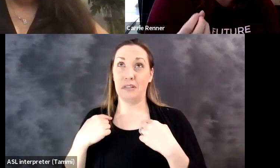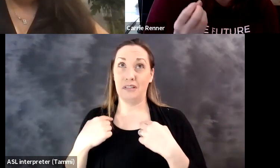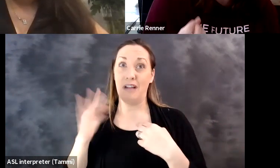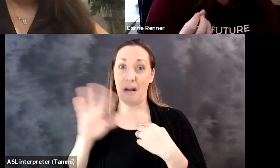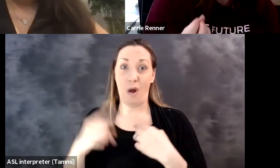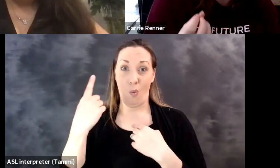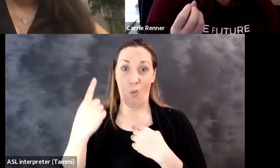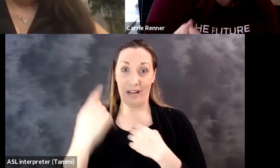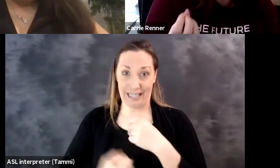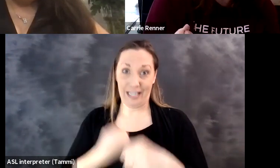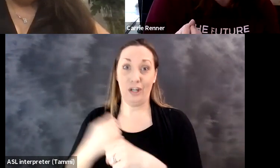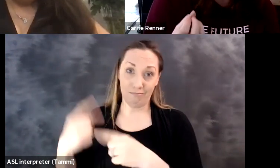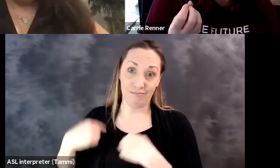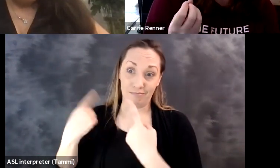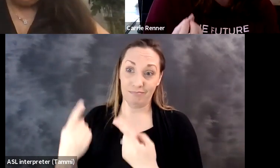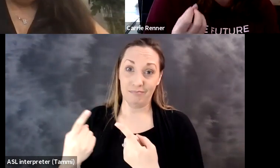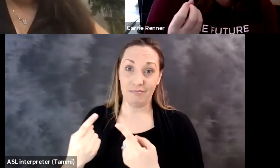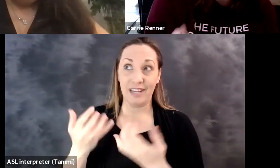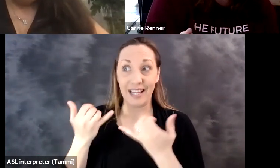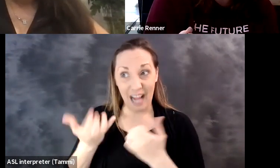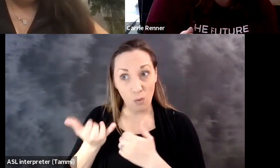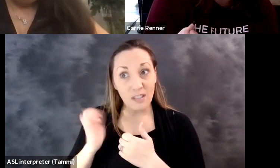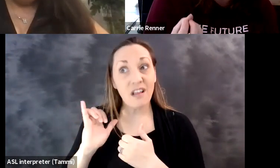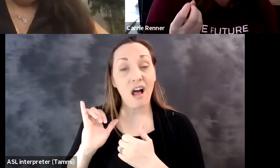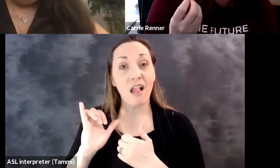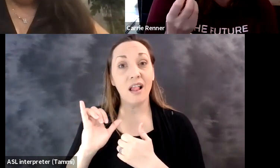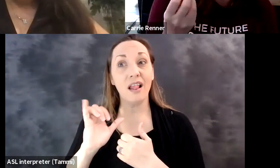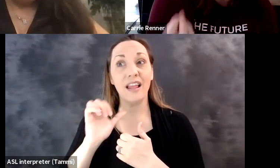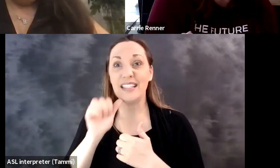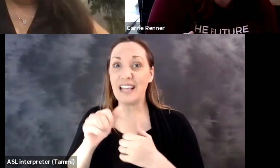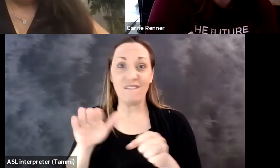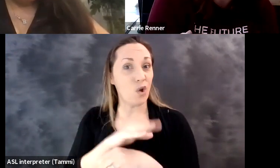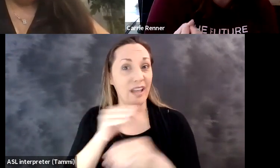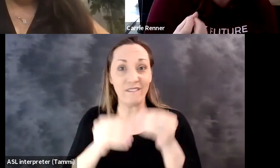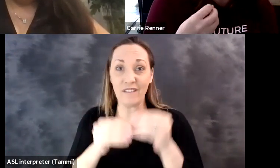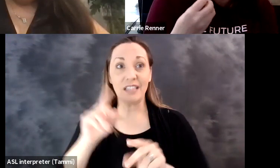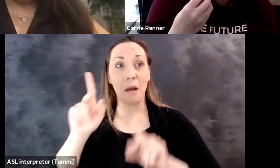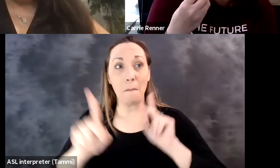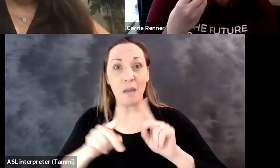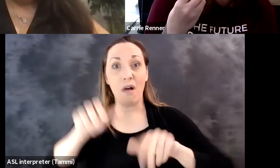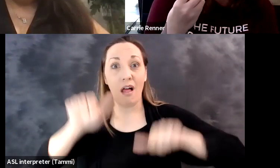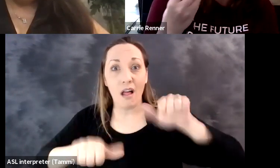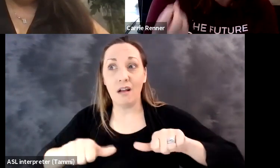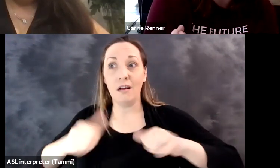tick from customers for a year now. And most of it, it isn't bug fix, it's